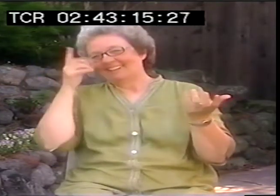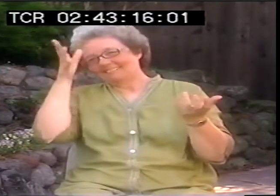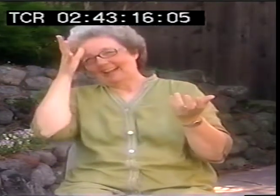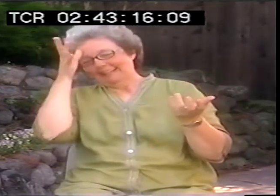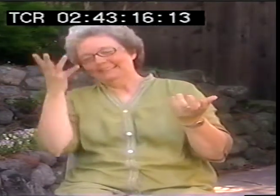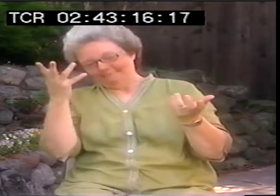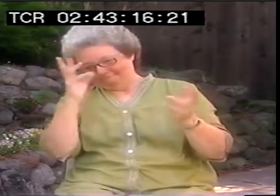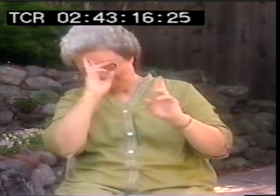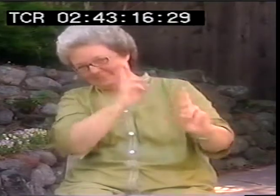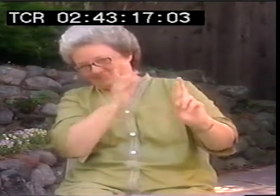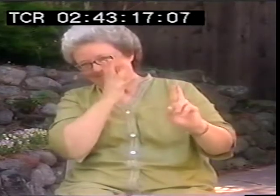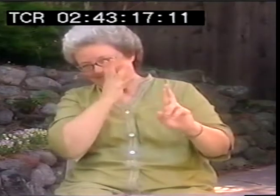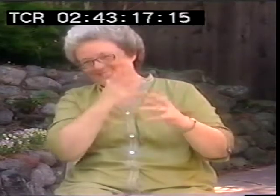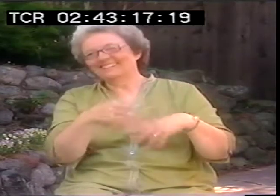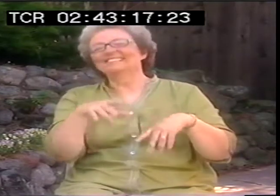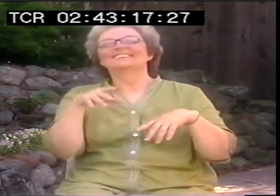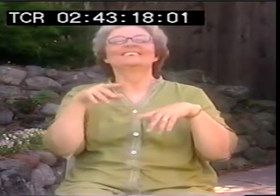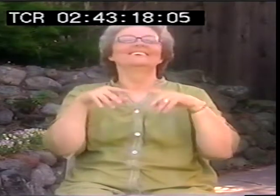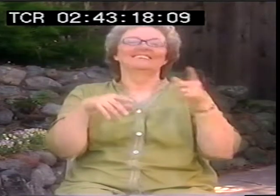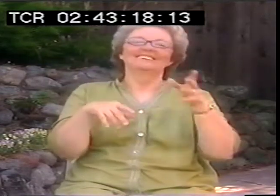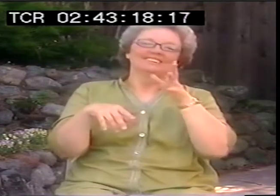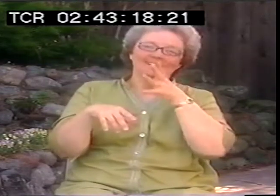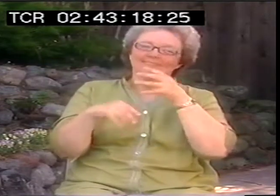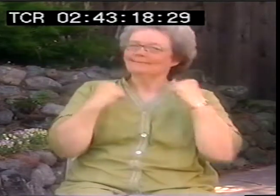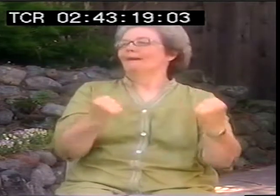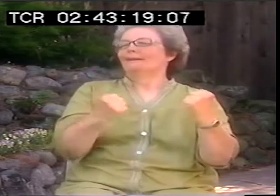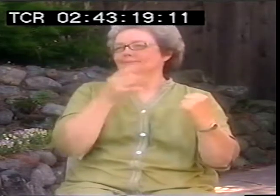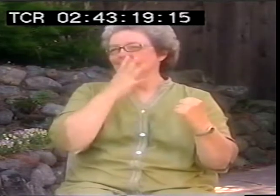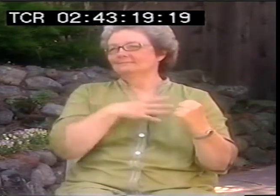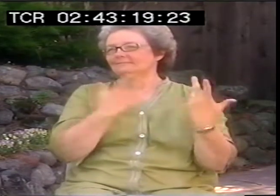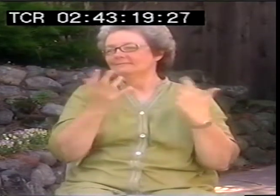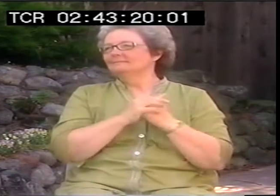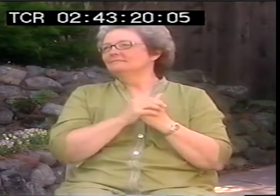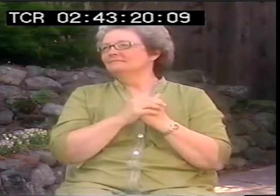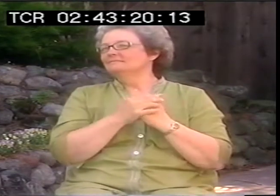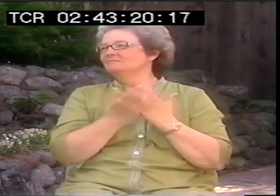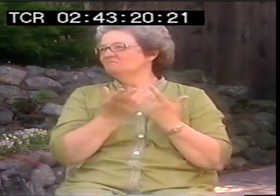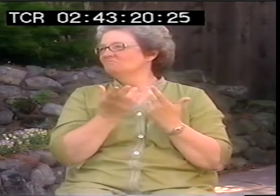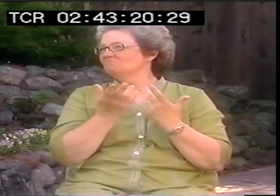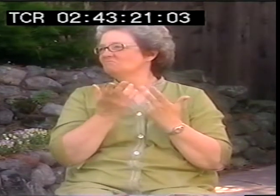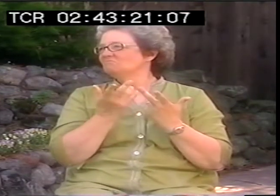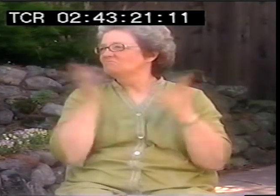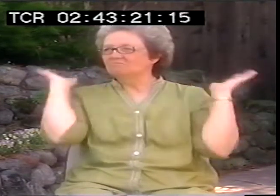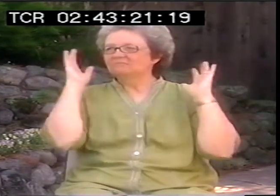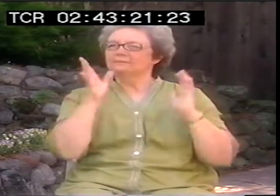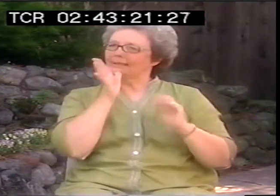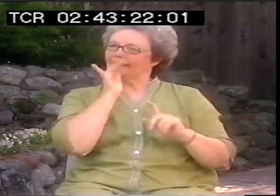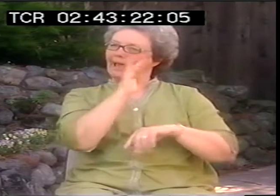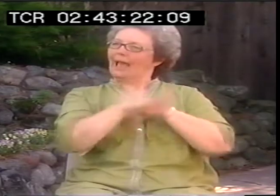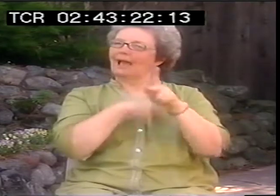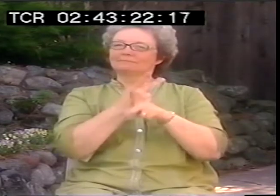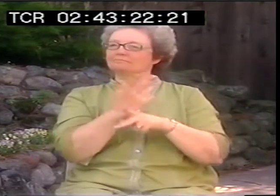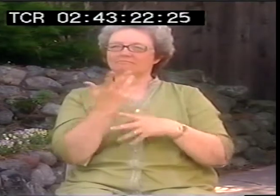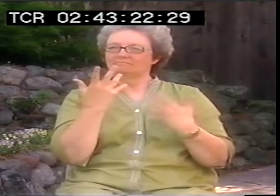My dad always functioned that way. My mom always functioned that way. But she's a very strong woman and he had to learn that she wasn't that kind of homebody.